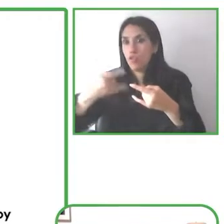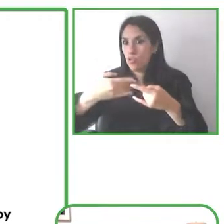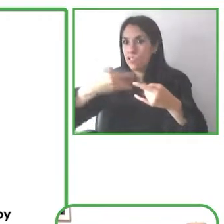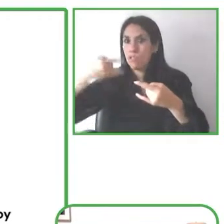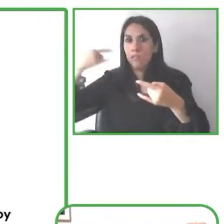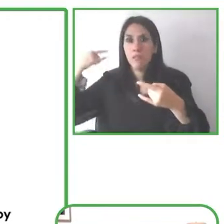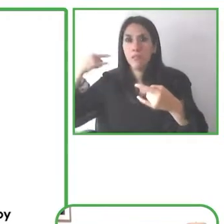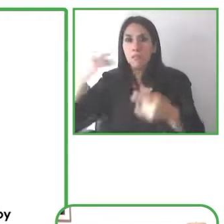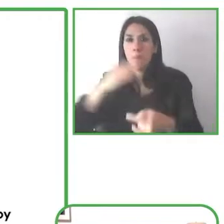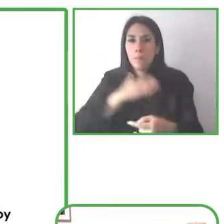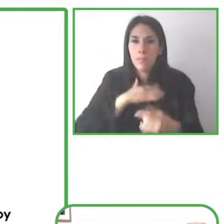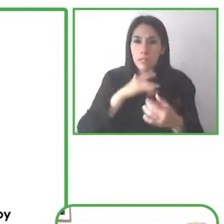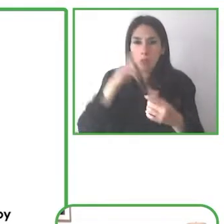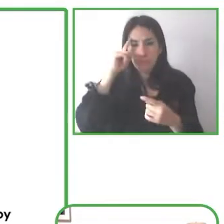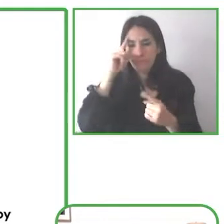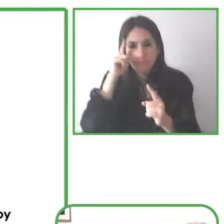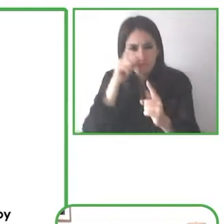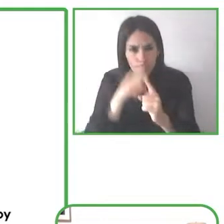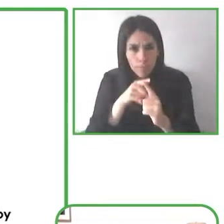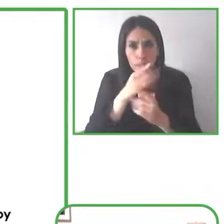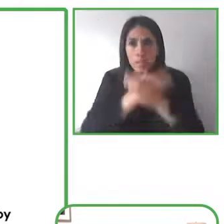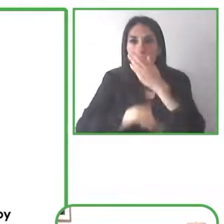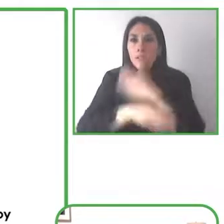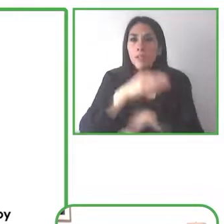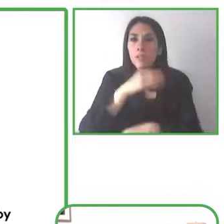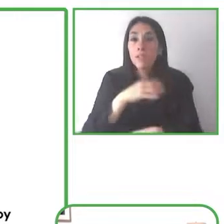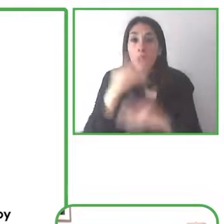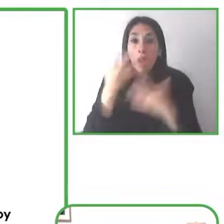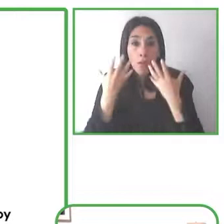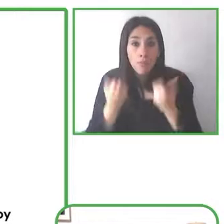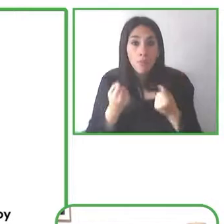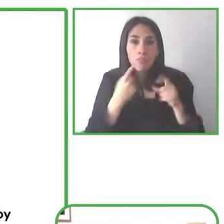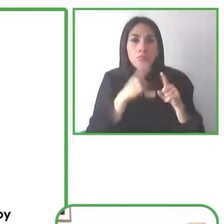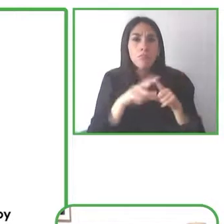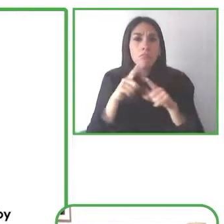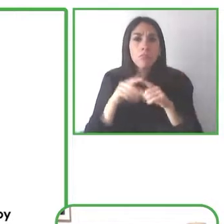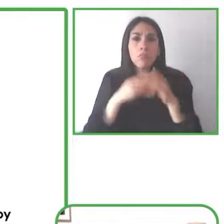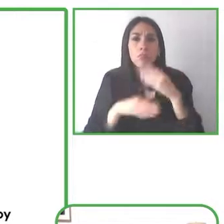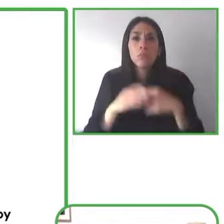to consider of course so whether thinking about mobility sensory, things like